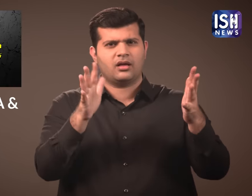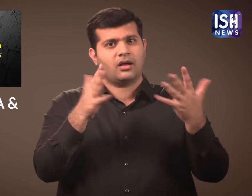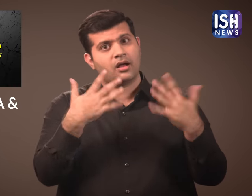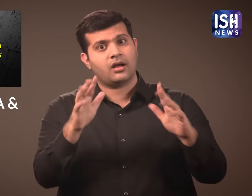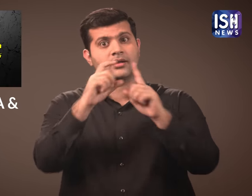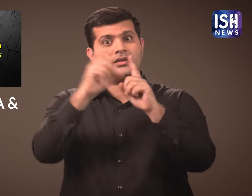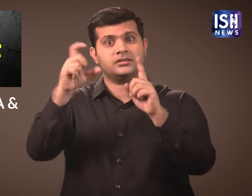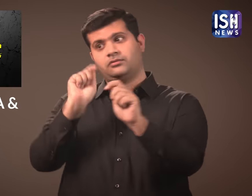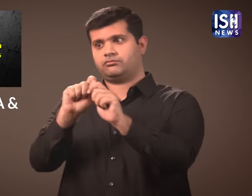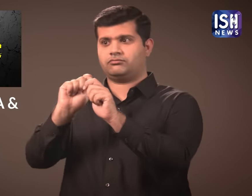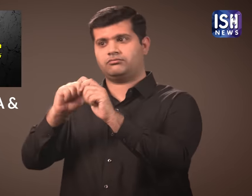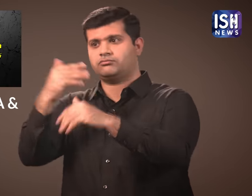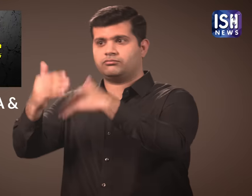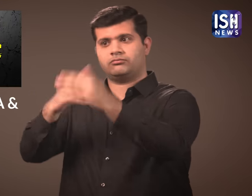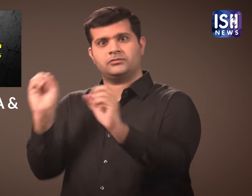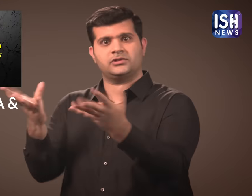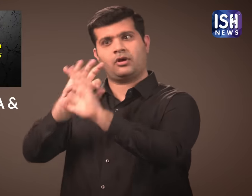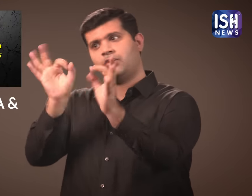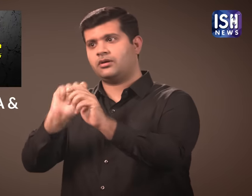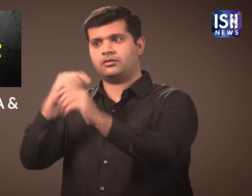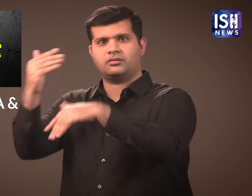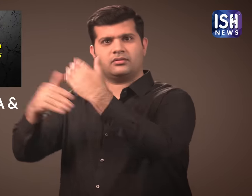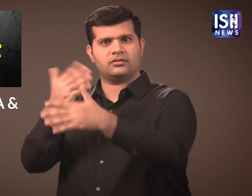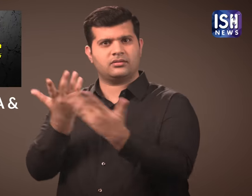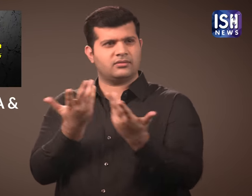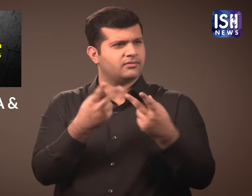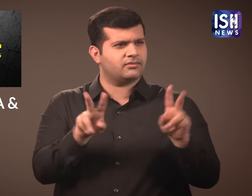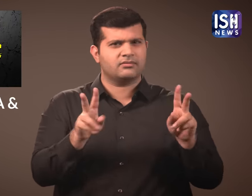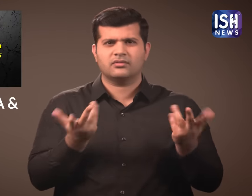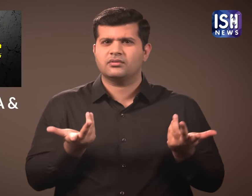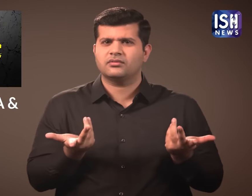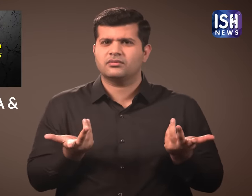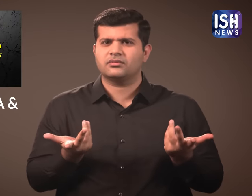But they have already started constructing detention centres.